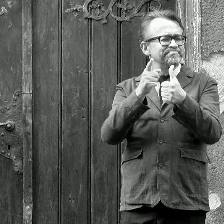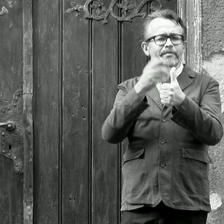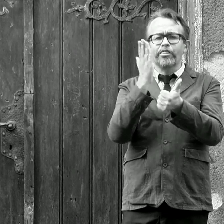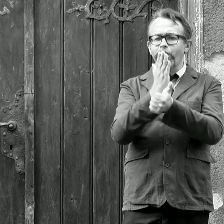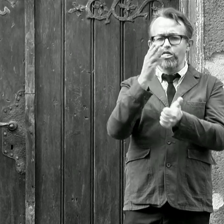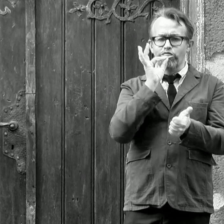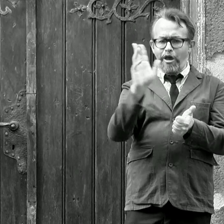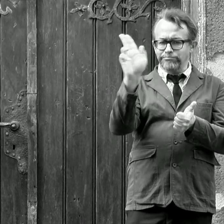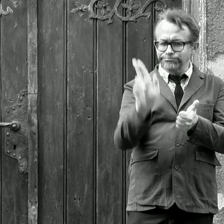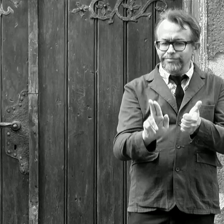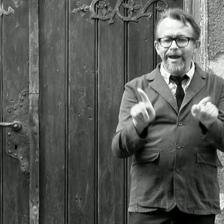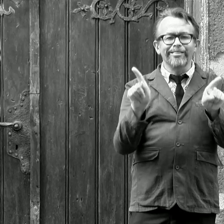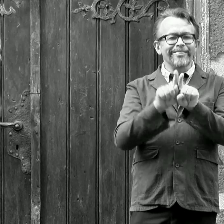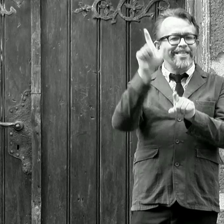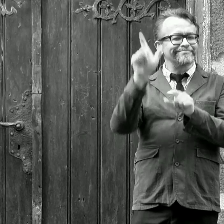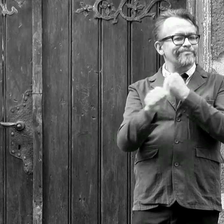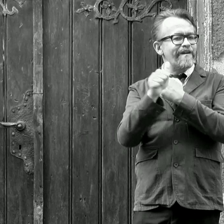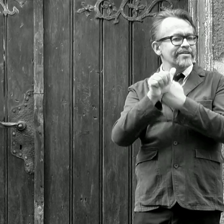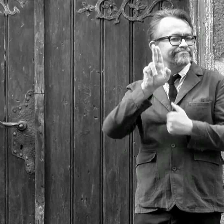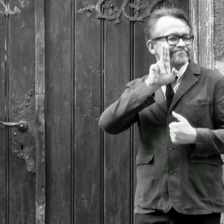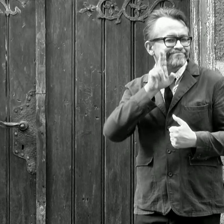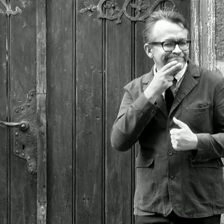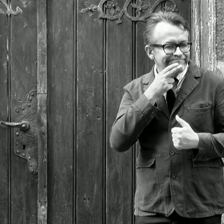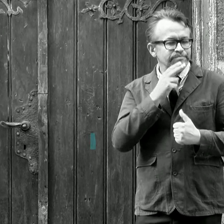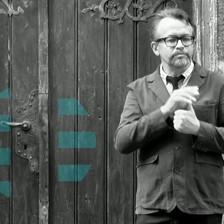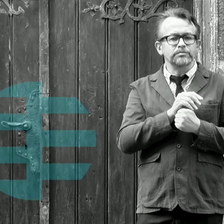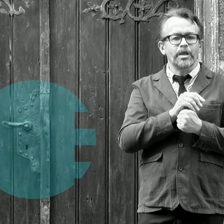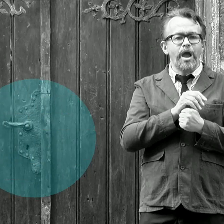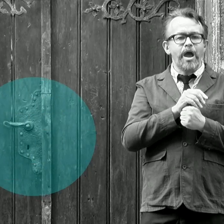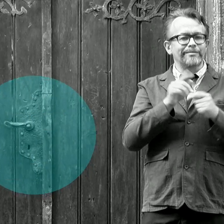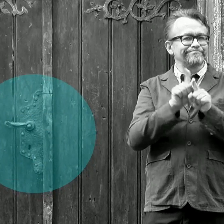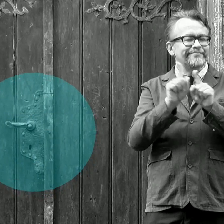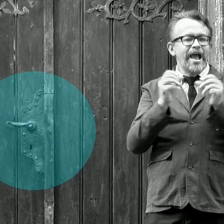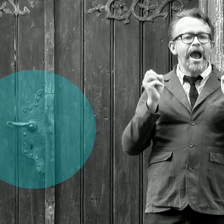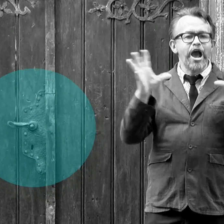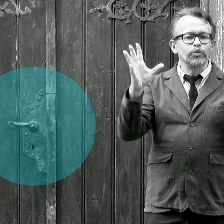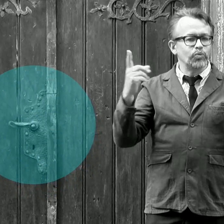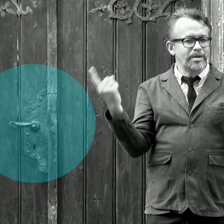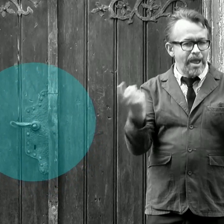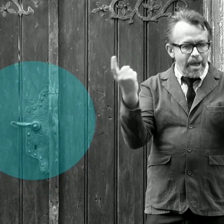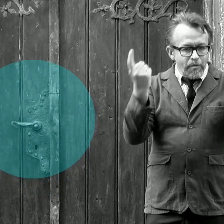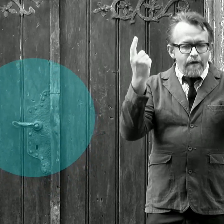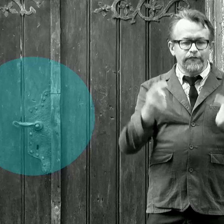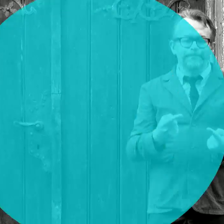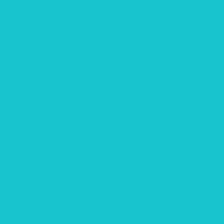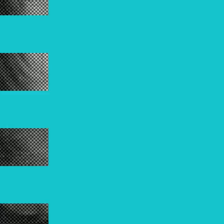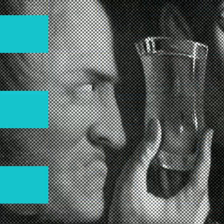He introduced himself as the painter of portraits and historical images, emphasizing the fact, there he is a deaf person what was undoubtedly additional - arousing the mercy or the curiosity - "advertising advantage".